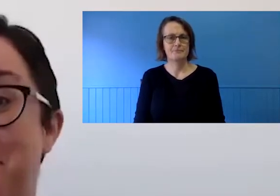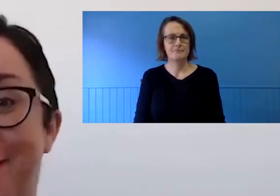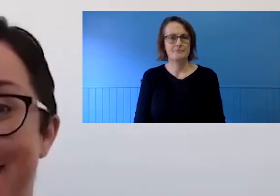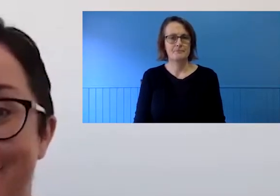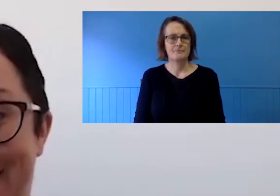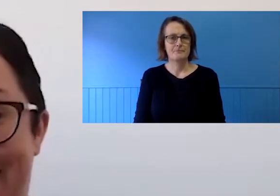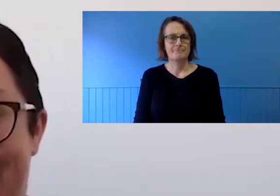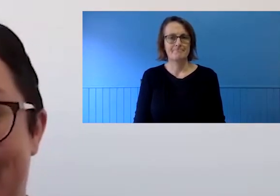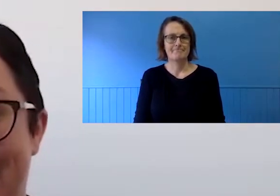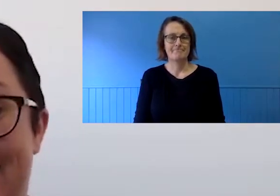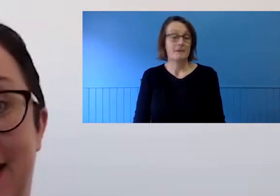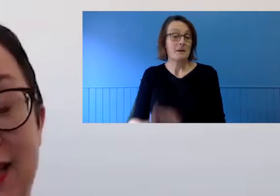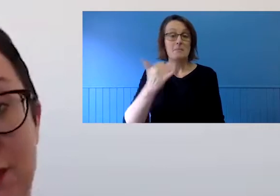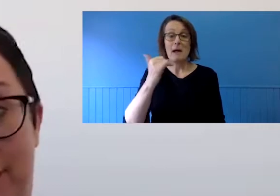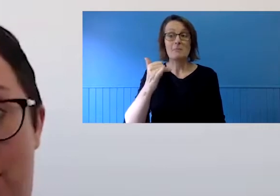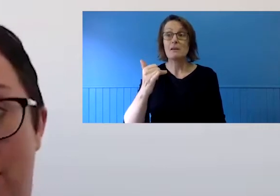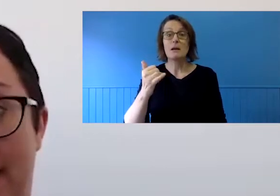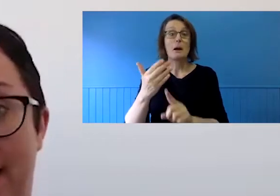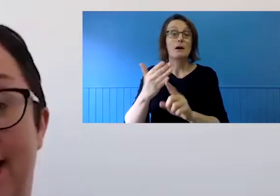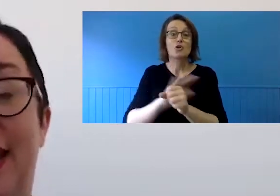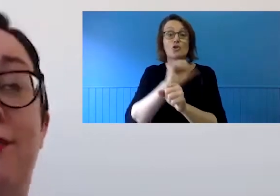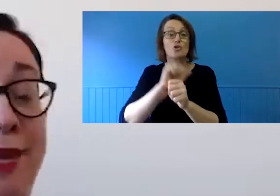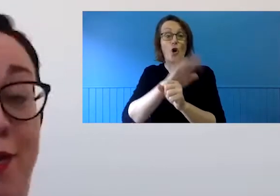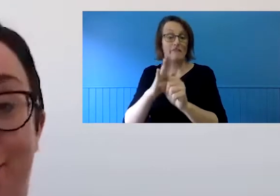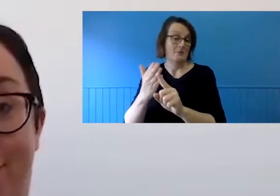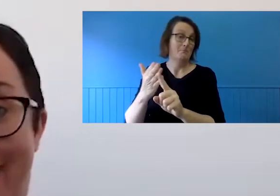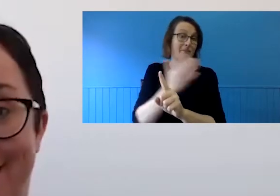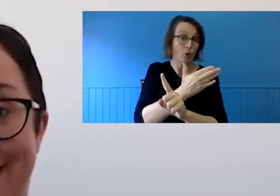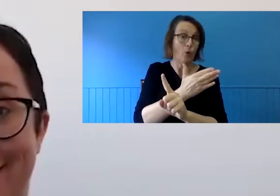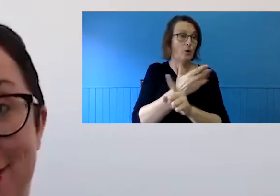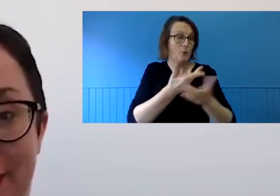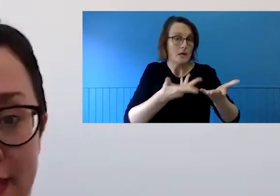might have taken years before, if they'd got off the ground in the